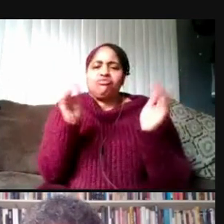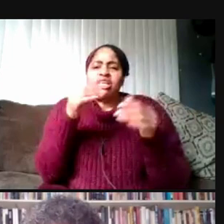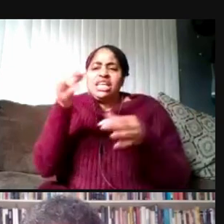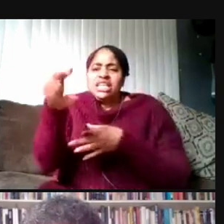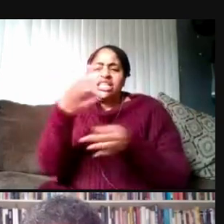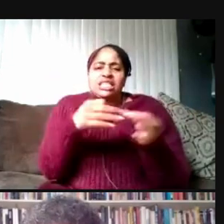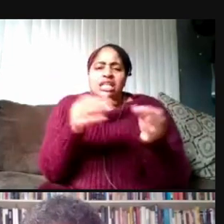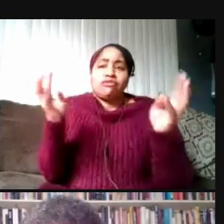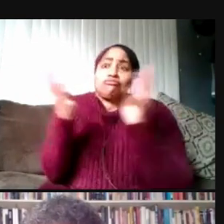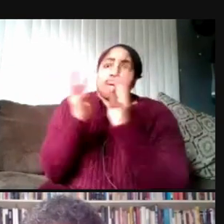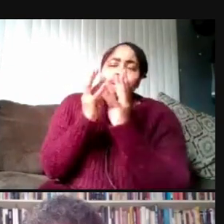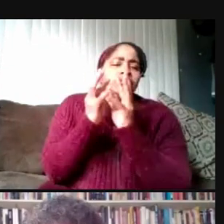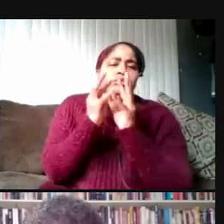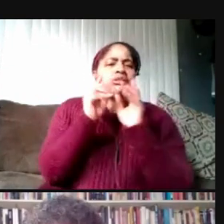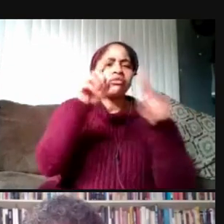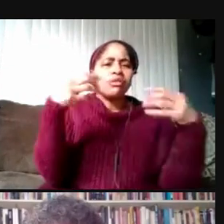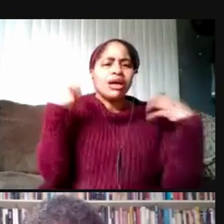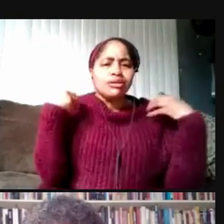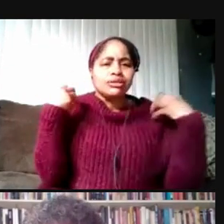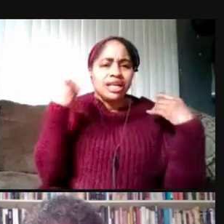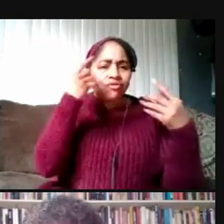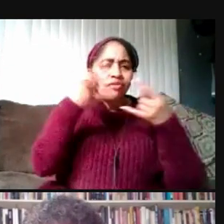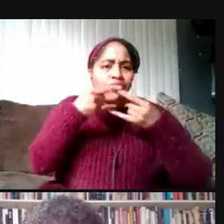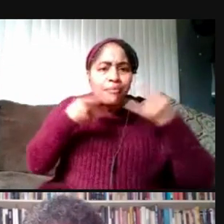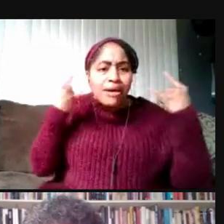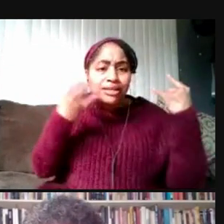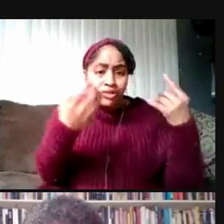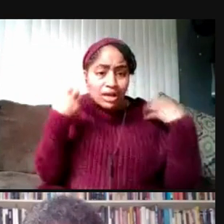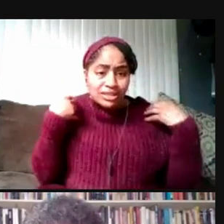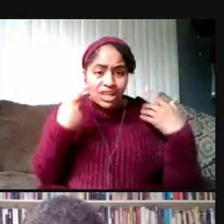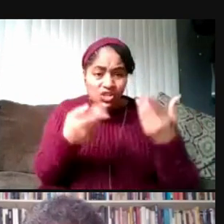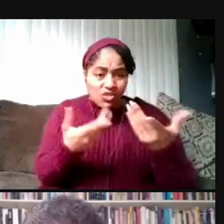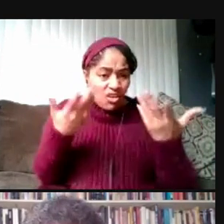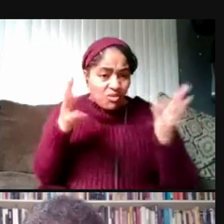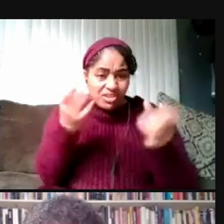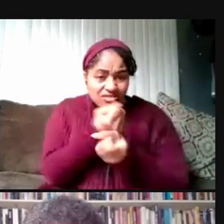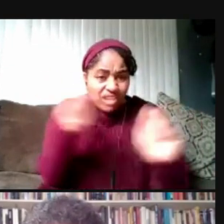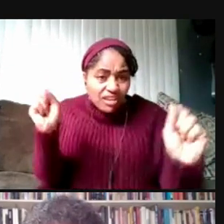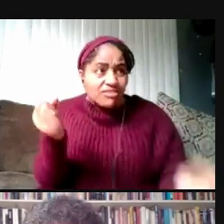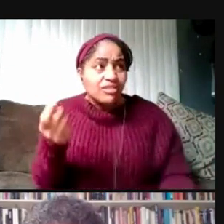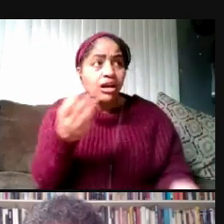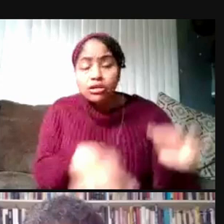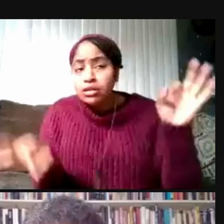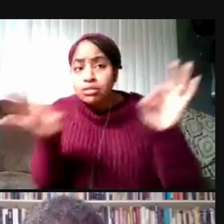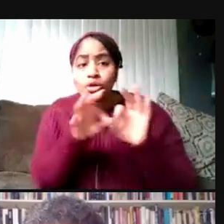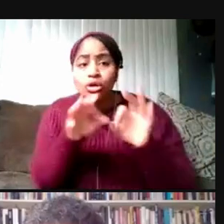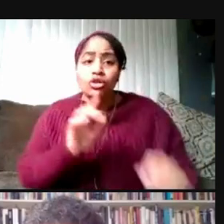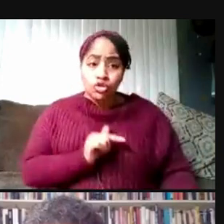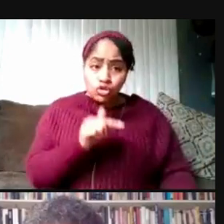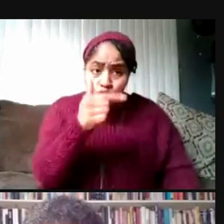Frankly, if you have a mask on and you're outside, you're safe. And most importantly when it's your turn, please get vaccinated.